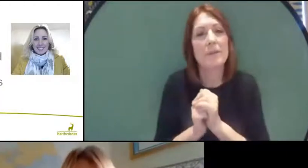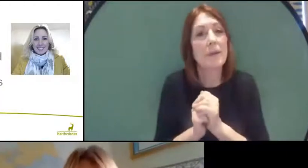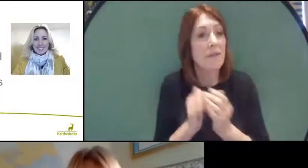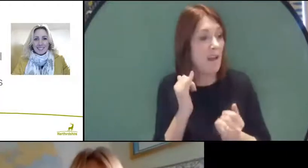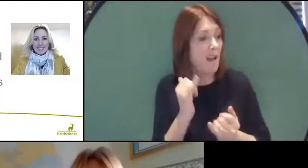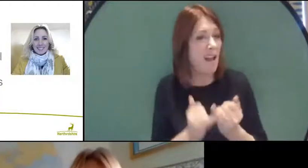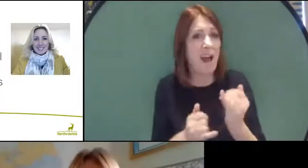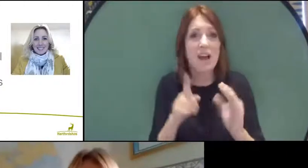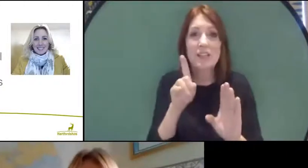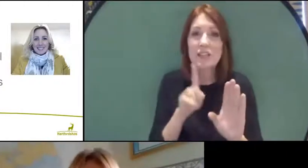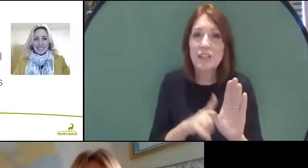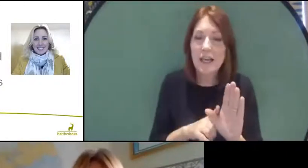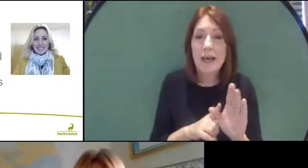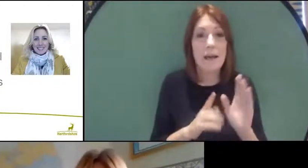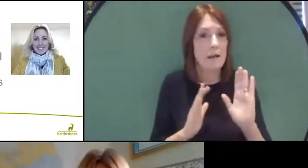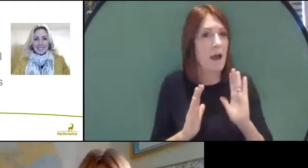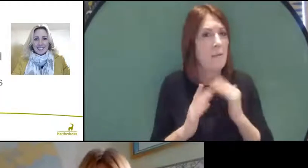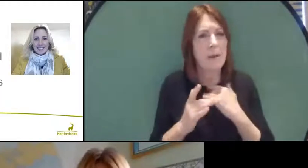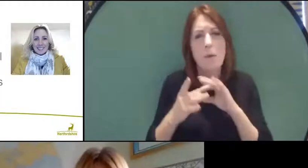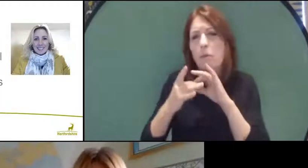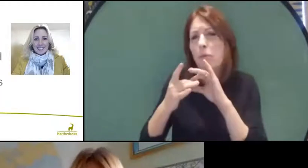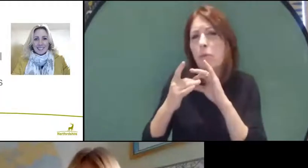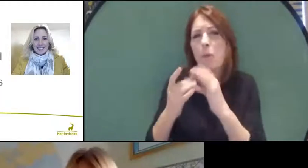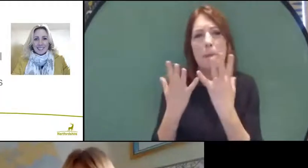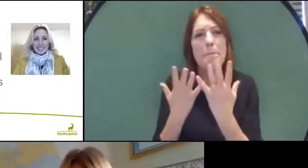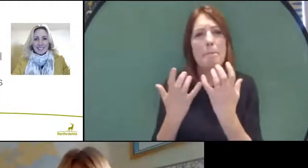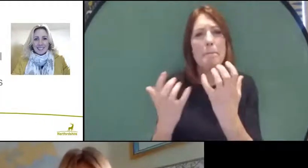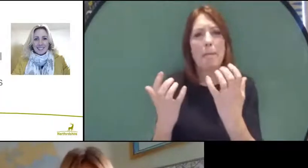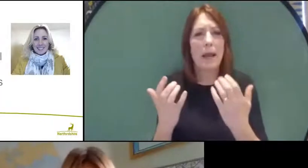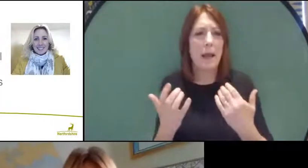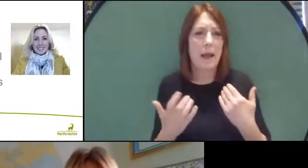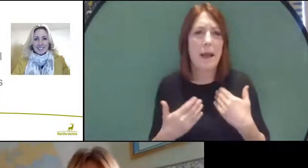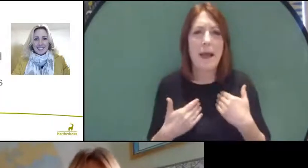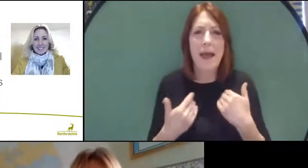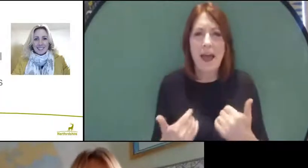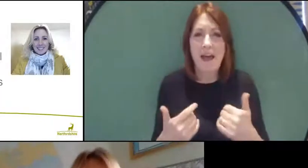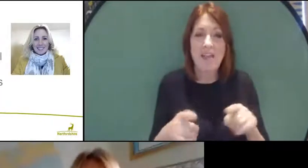I've been doing is working very closely with Public Health colleagues, like Dr Alison Frater,